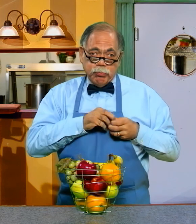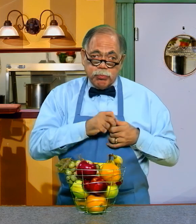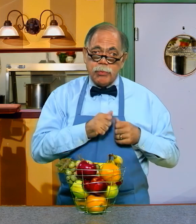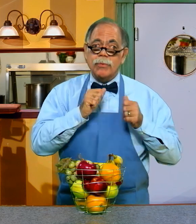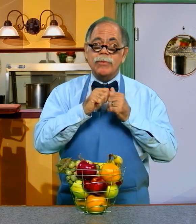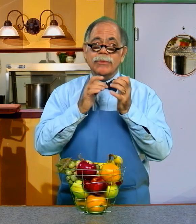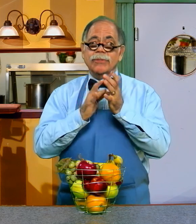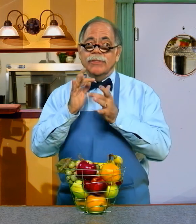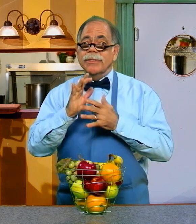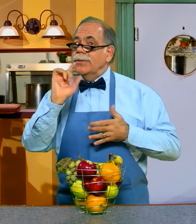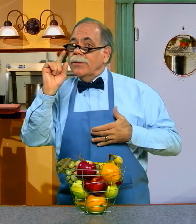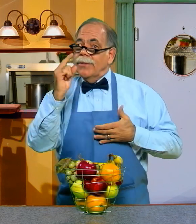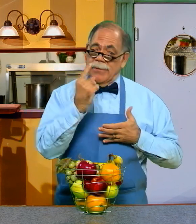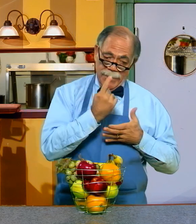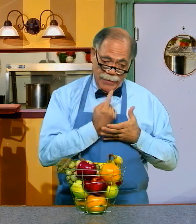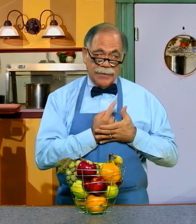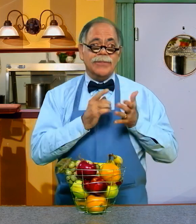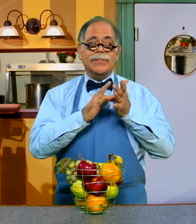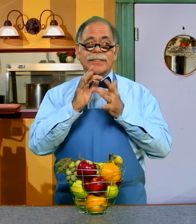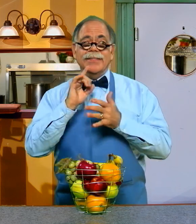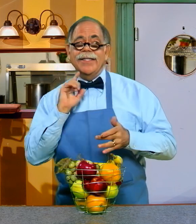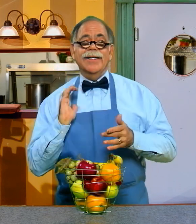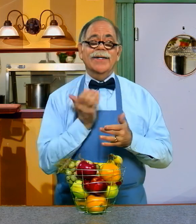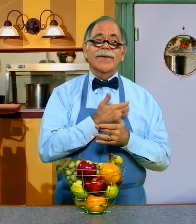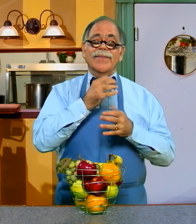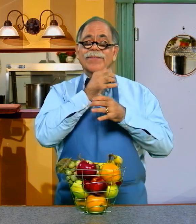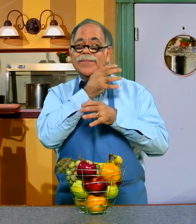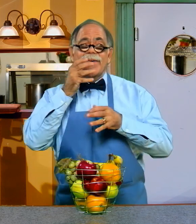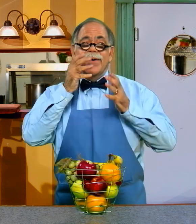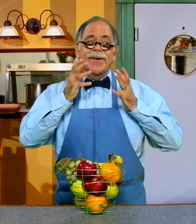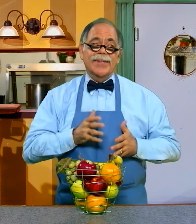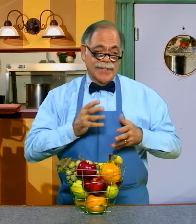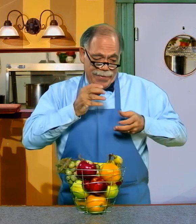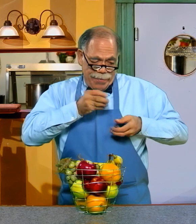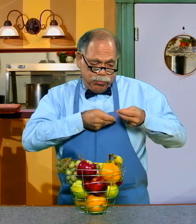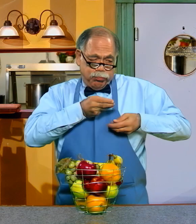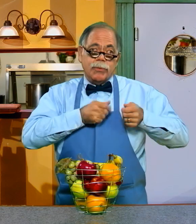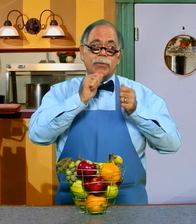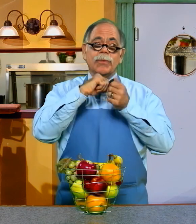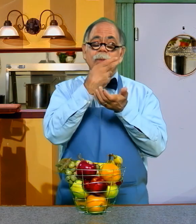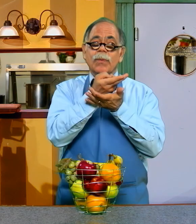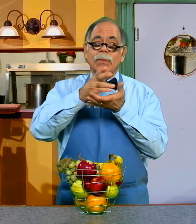JESUS COMES IN AND ACTS AS OUR FARMER. HE CULTIVATES OUR HEARTS